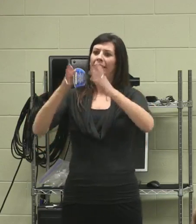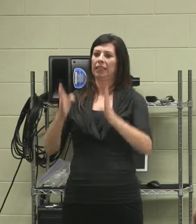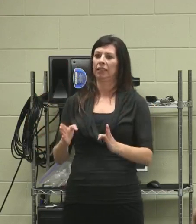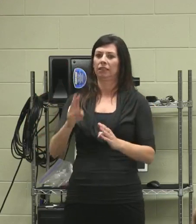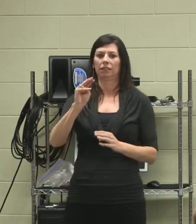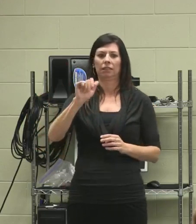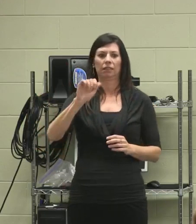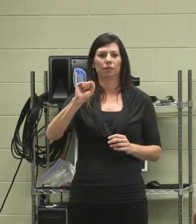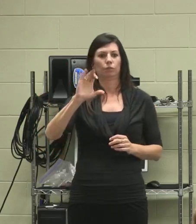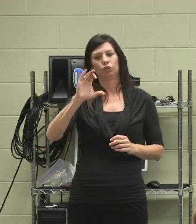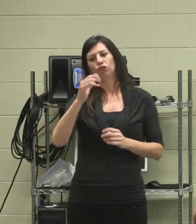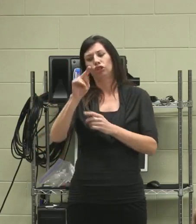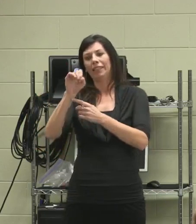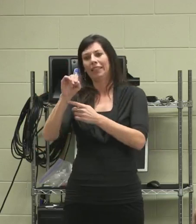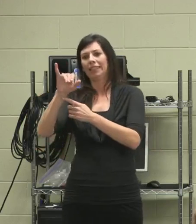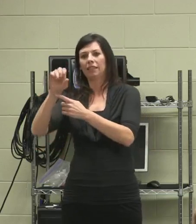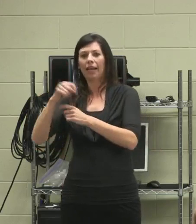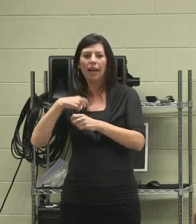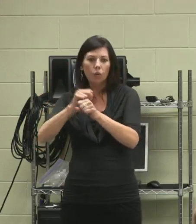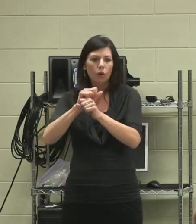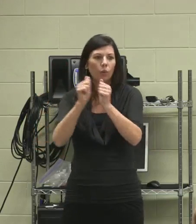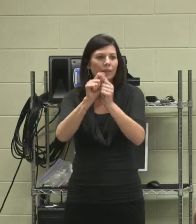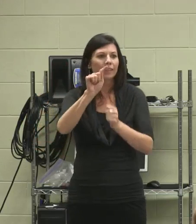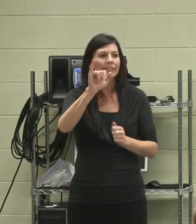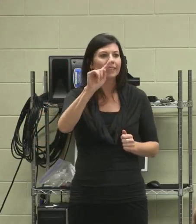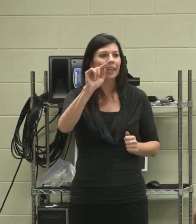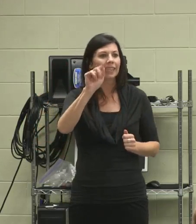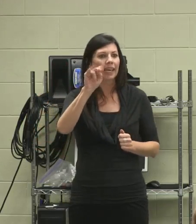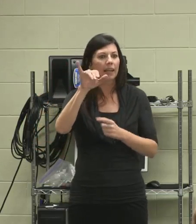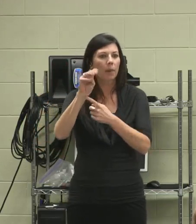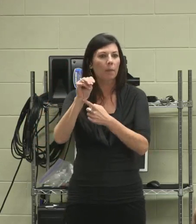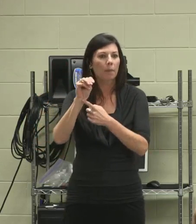I'm working with titanium, and I never thought,